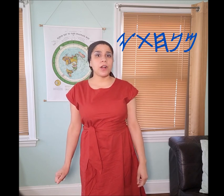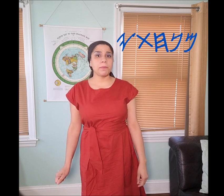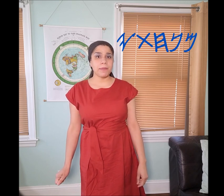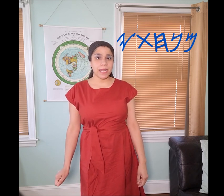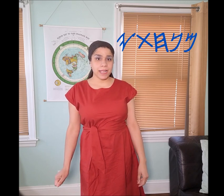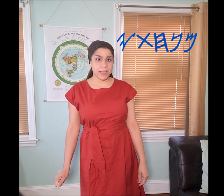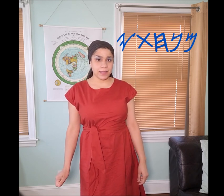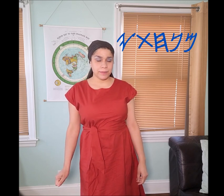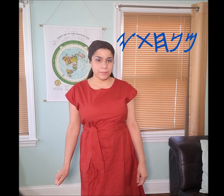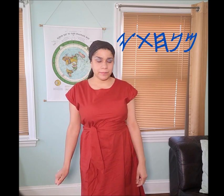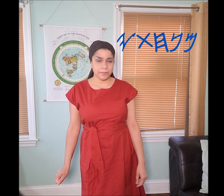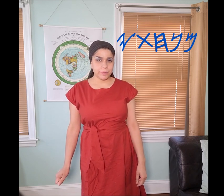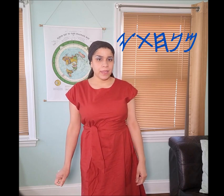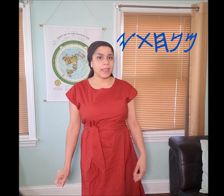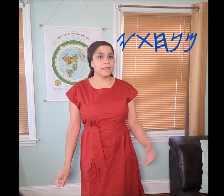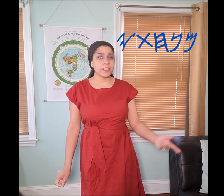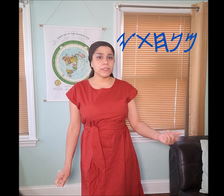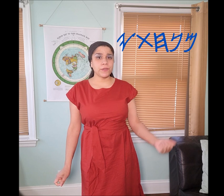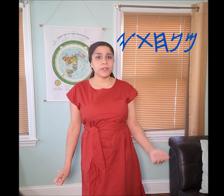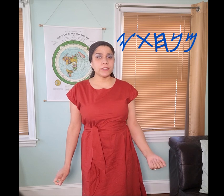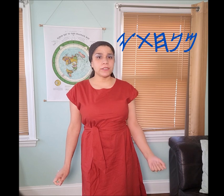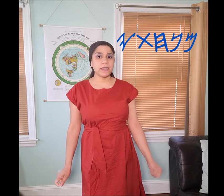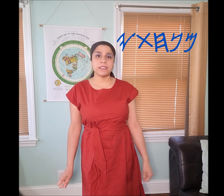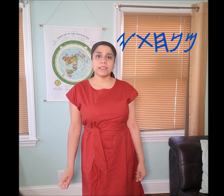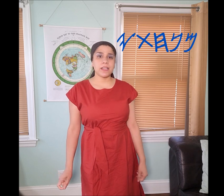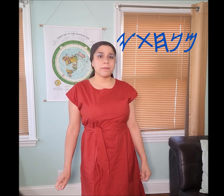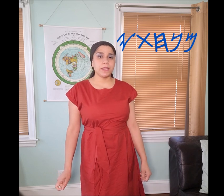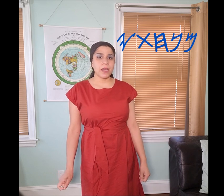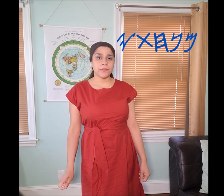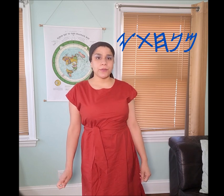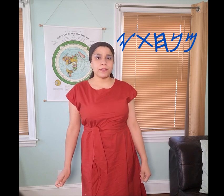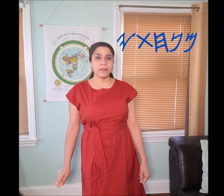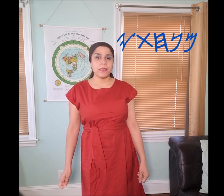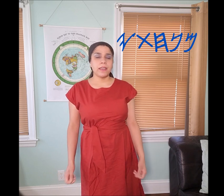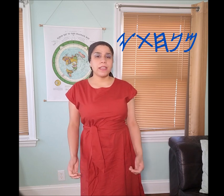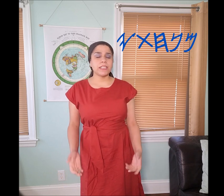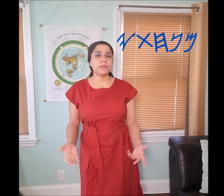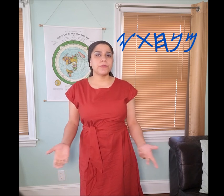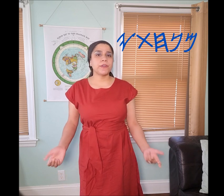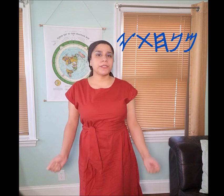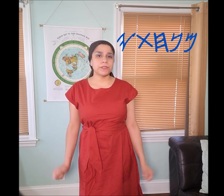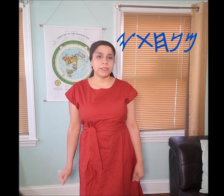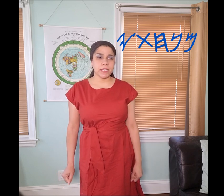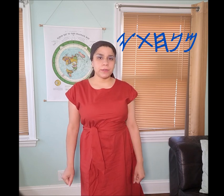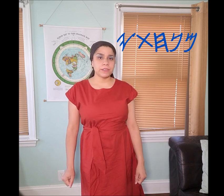called Manakahthey 𐤌𐤍𐤇𐤕𐤉. In this verse it does not mean offering, it's referring to the language.